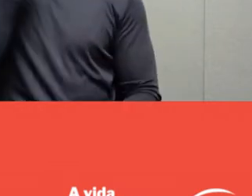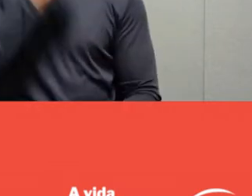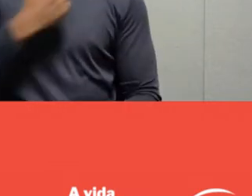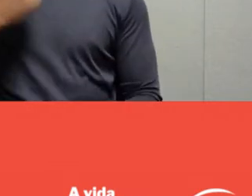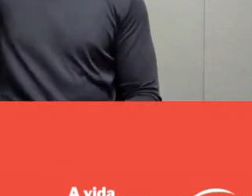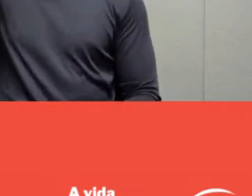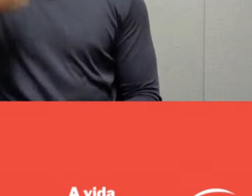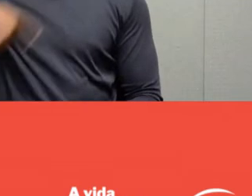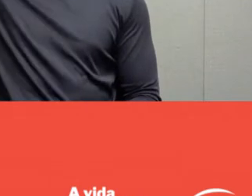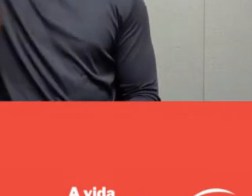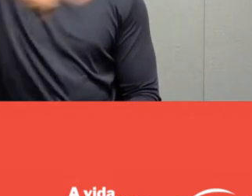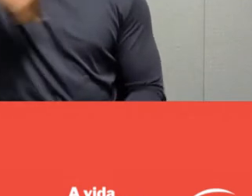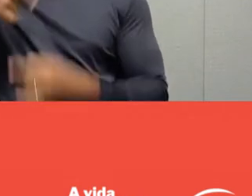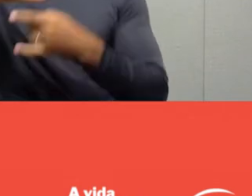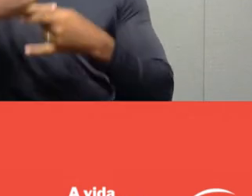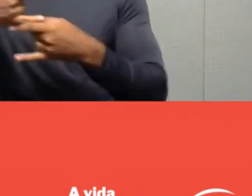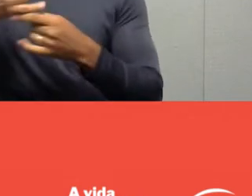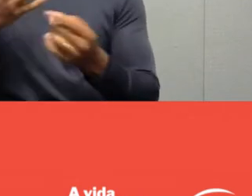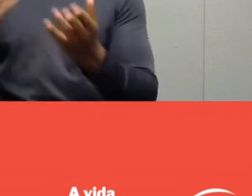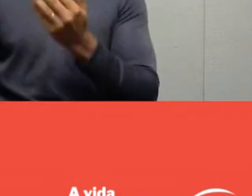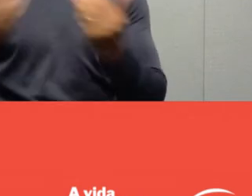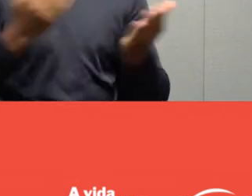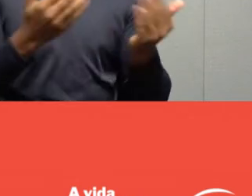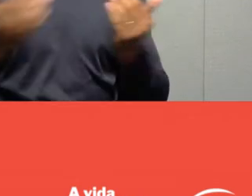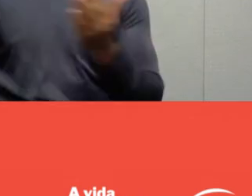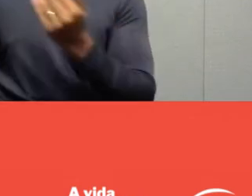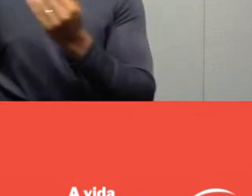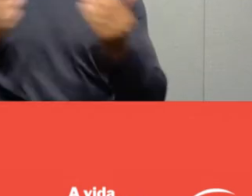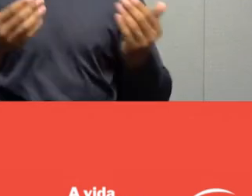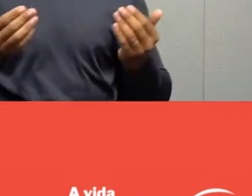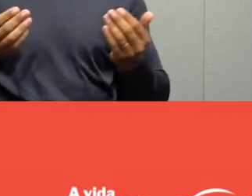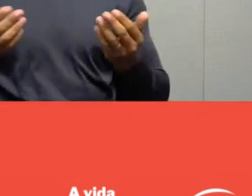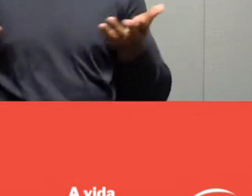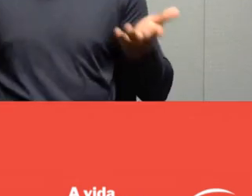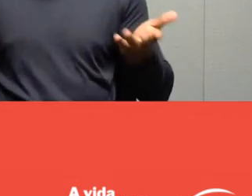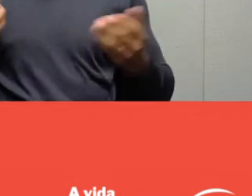that we have scheduled here at the National Department. I'm Marcia Bickel.